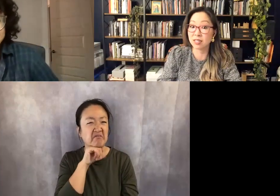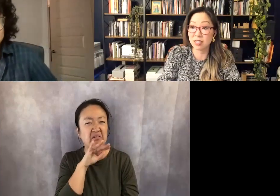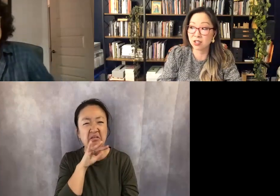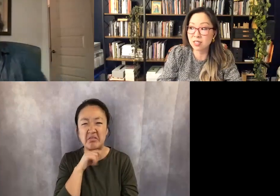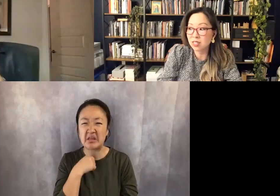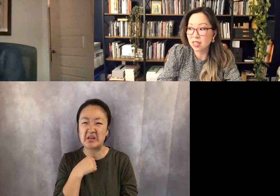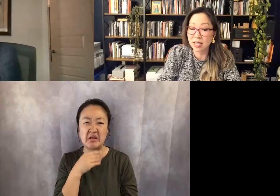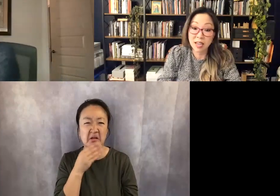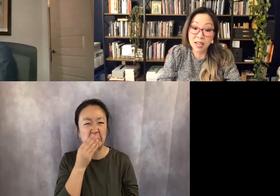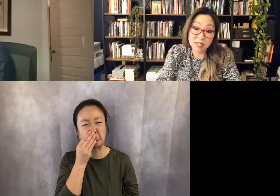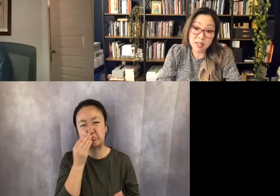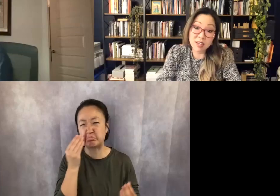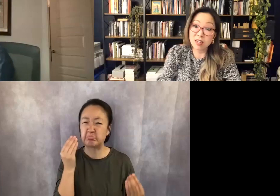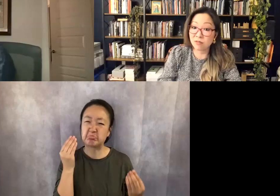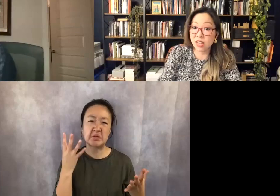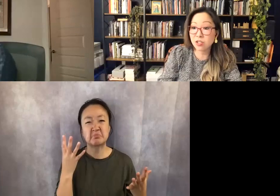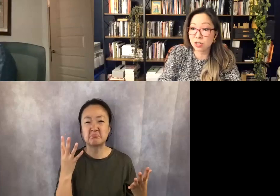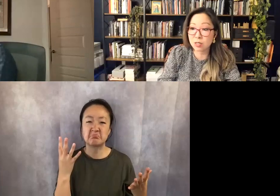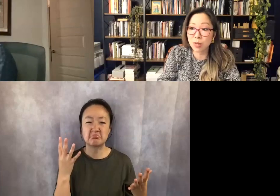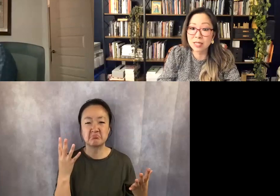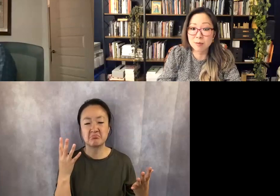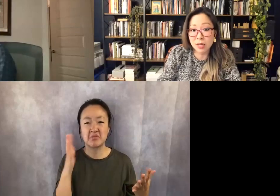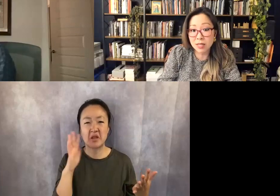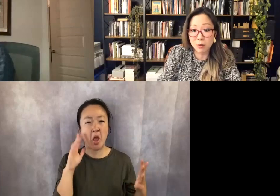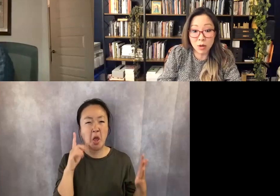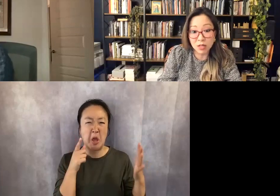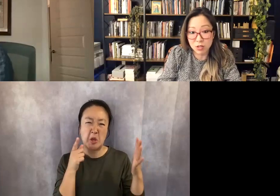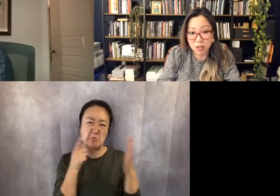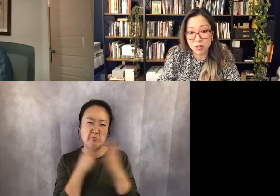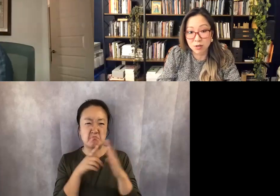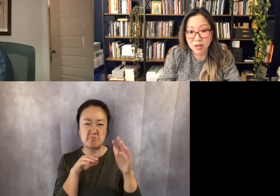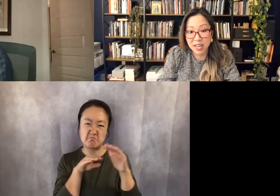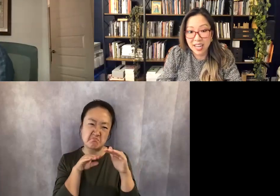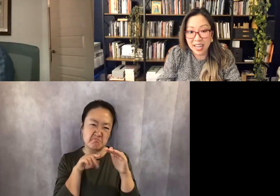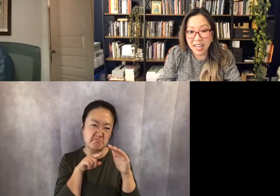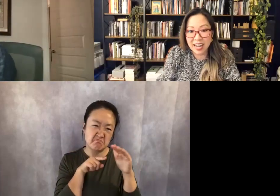like, just like is gonna invade your space because it wants to.